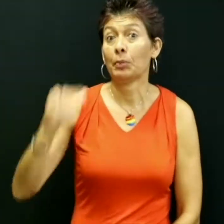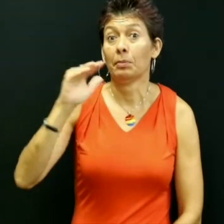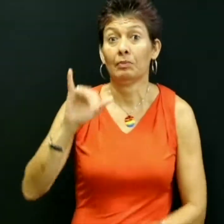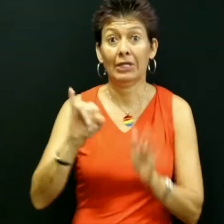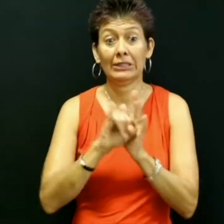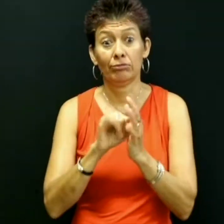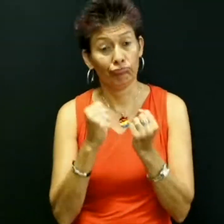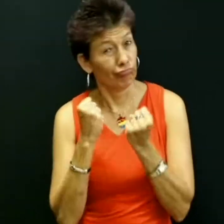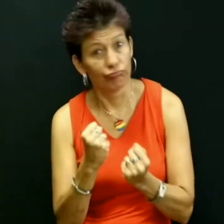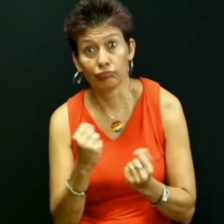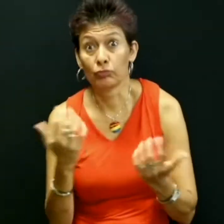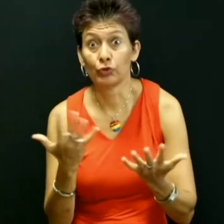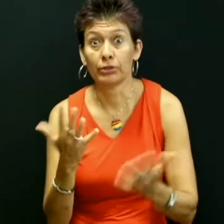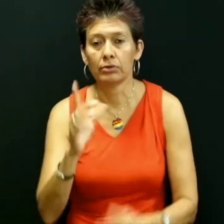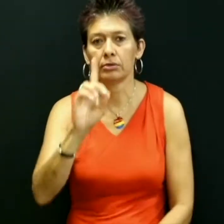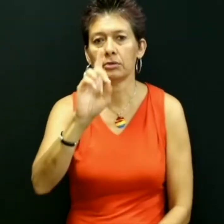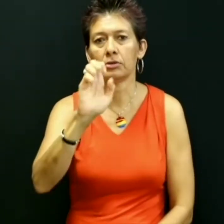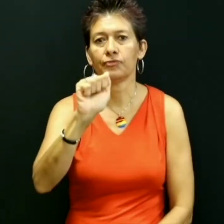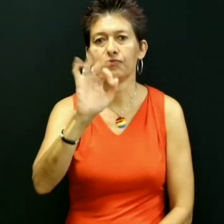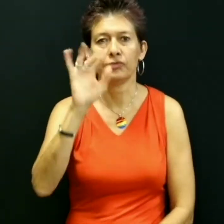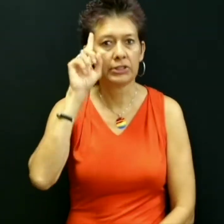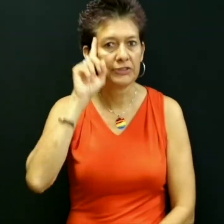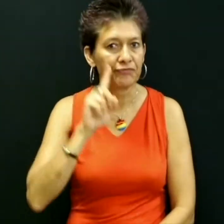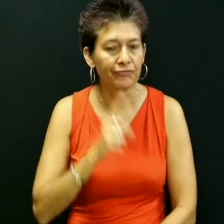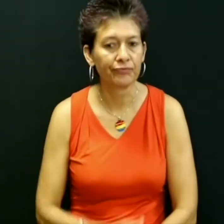I grew up with my identity as a strong Deaf person.